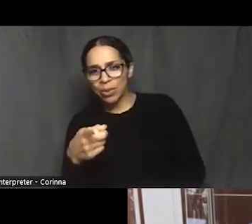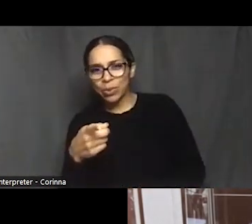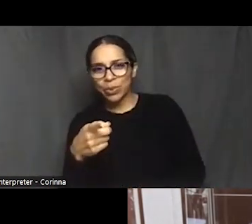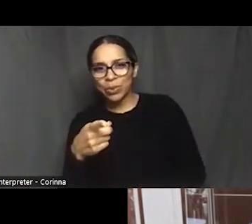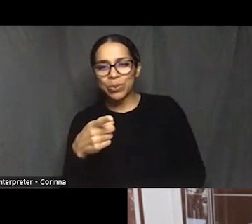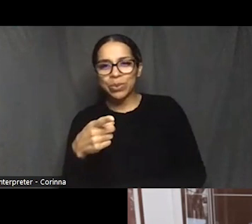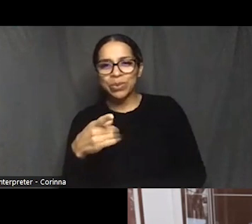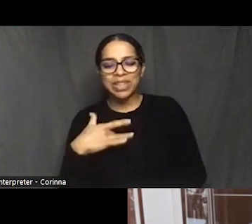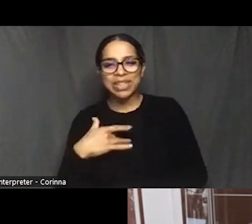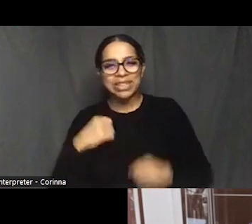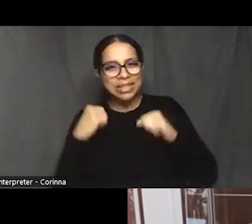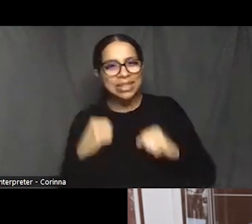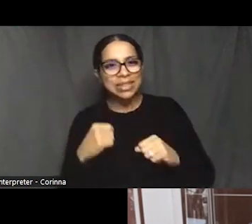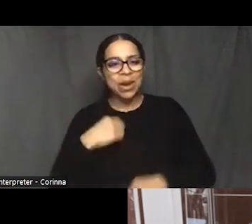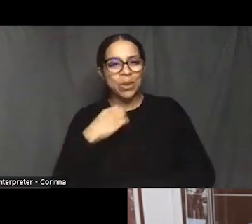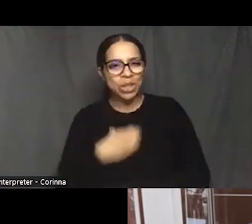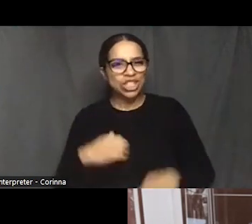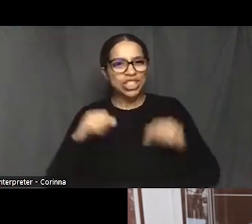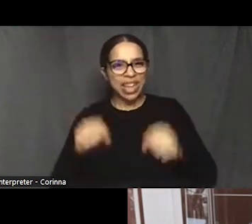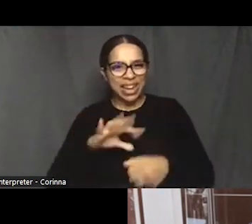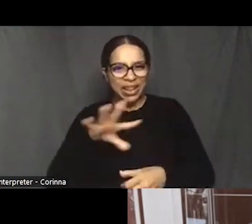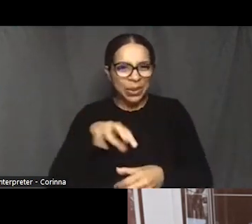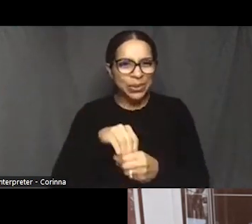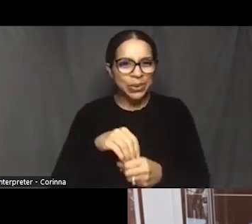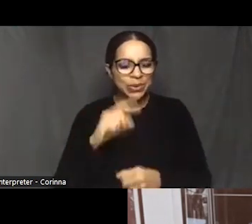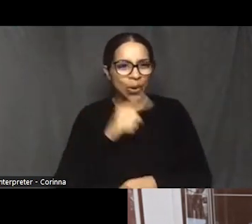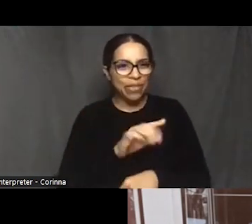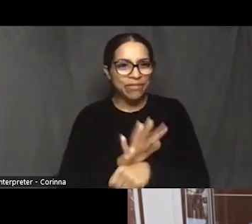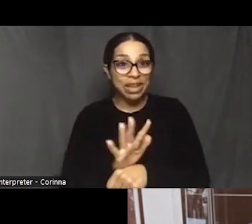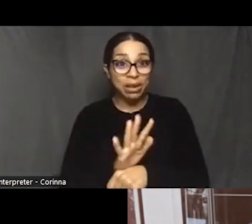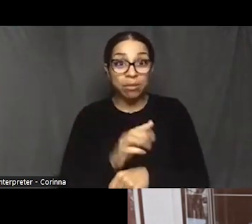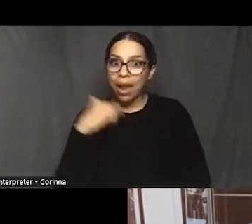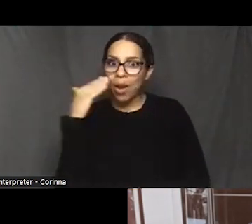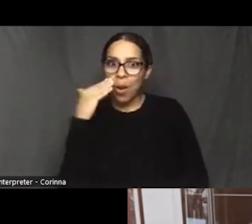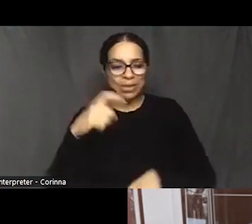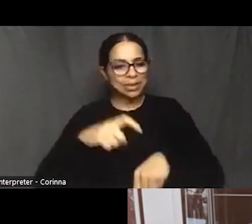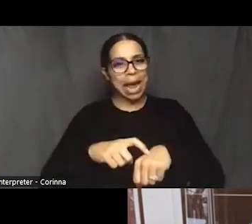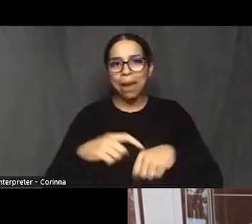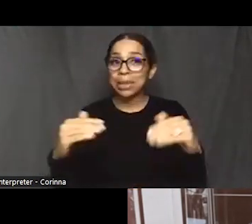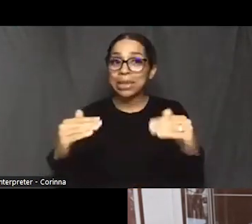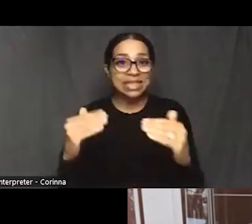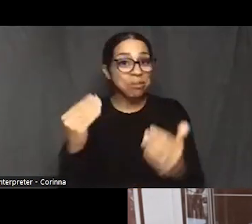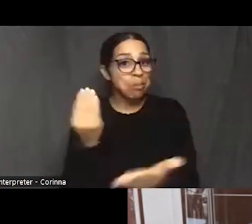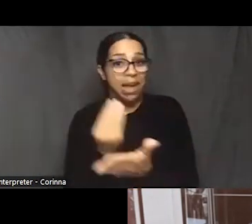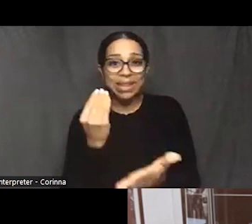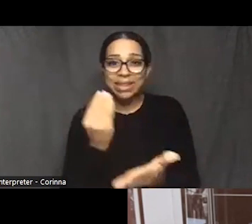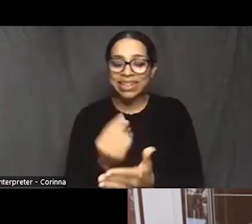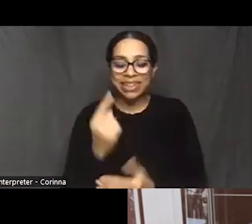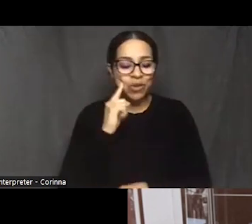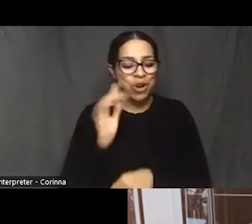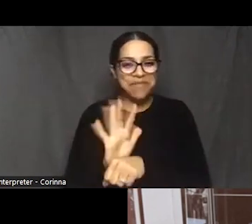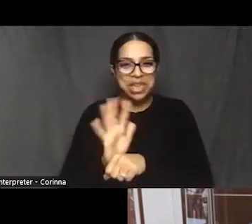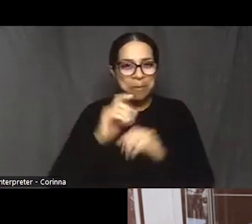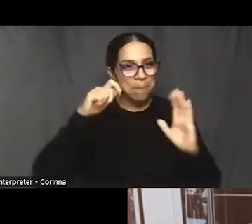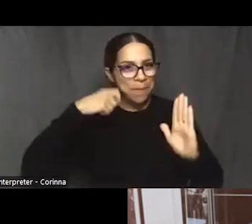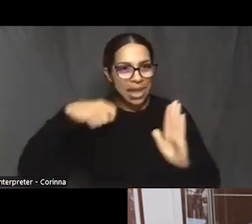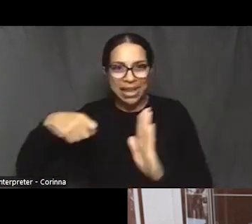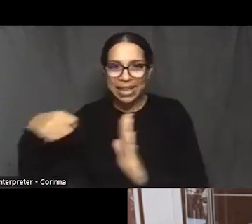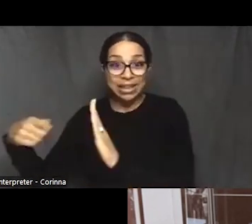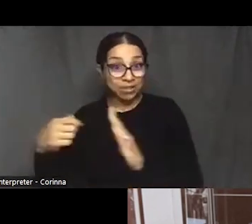I know time is money, especially in filmmaking. So, yeah. Anything you want to add on today?